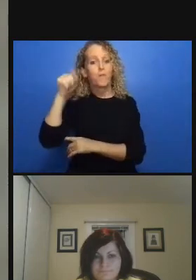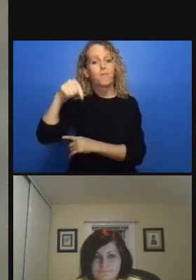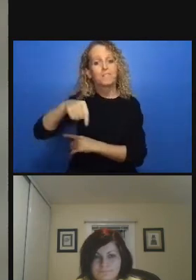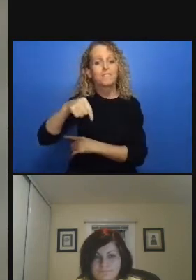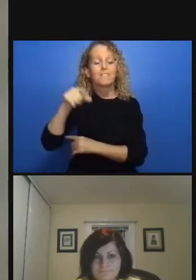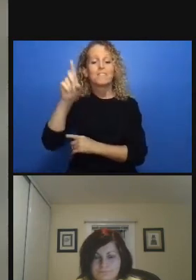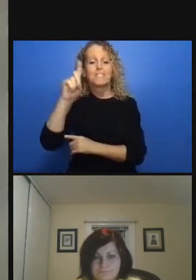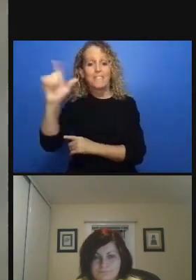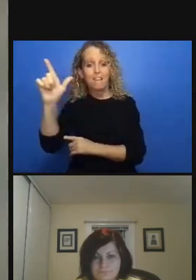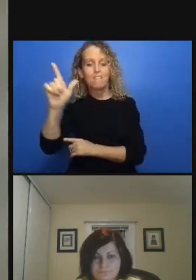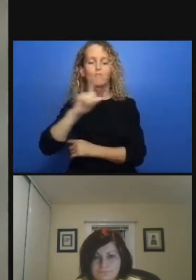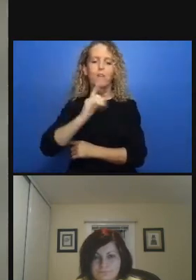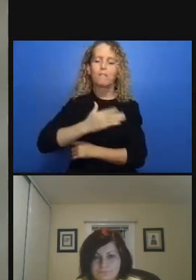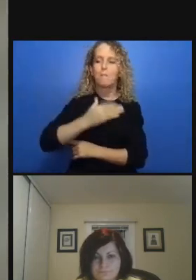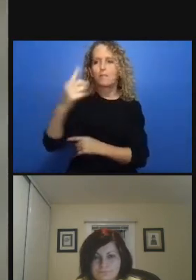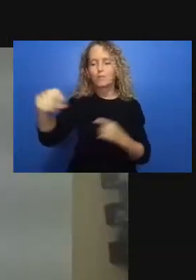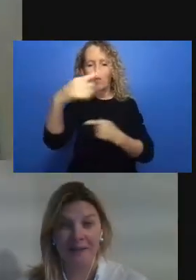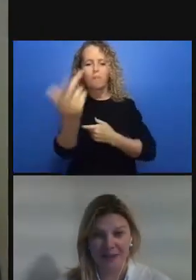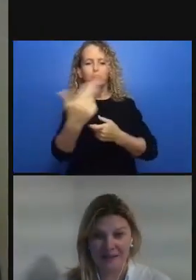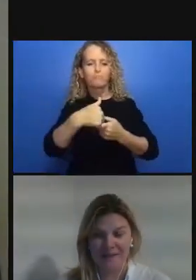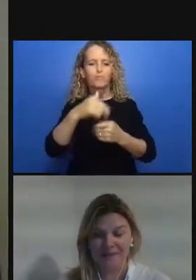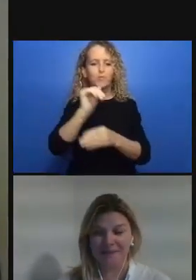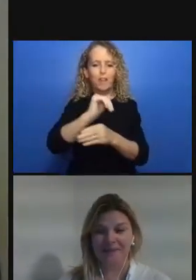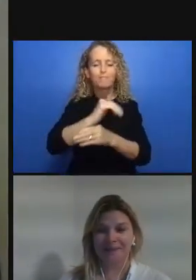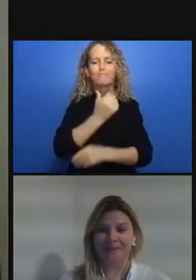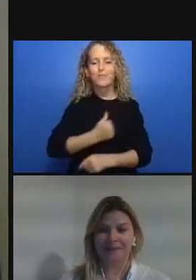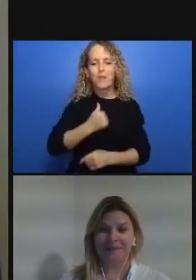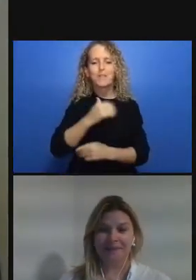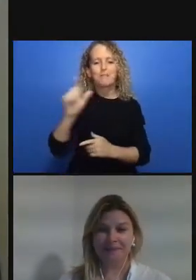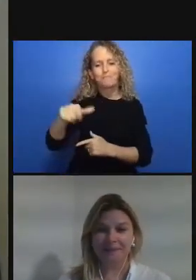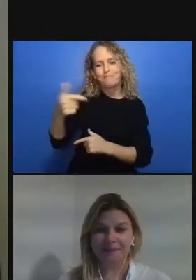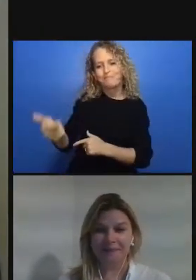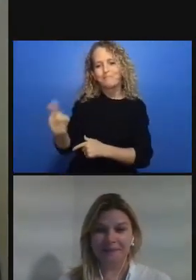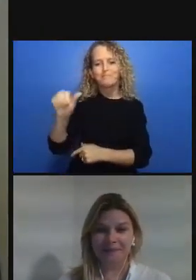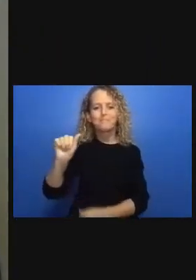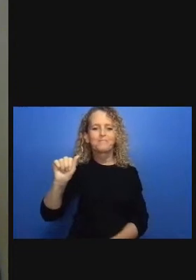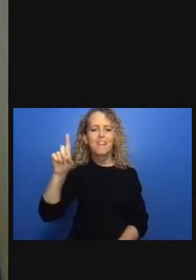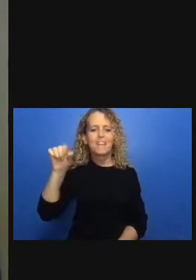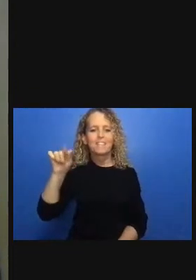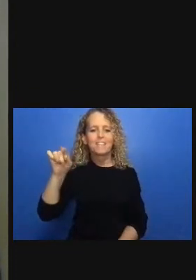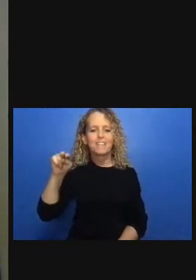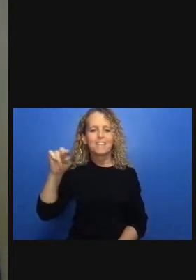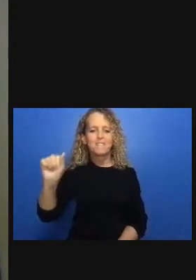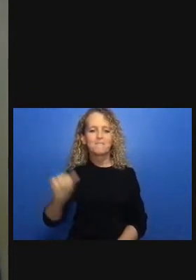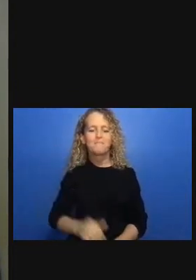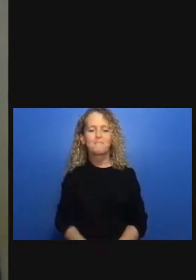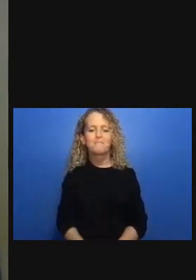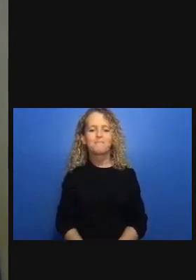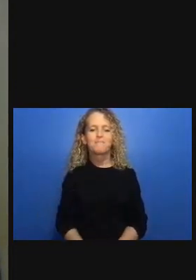in many individuals falling into crisis so it led to another kind of public health crisis even